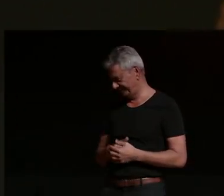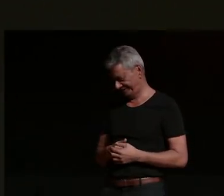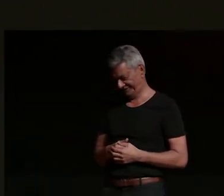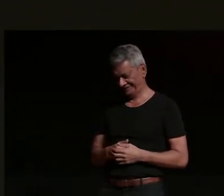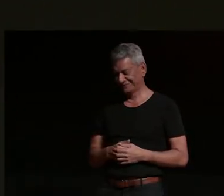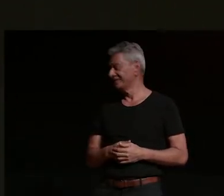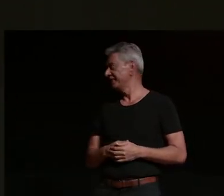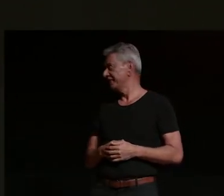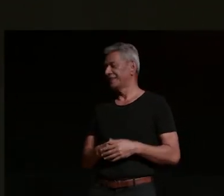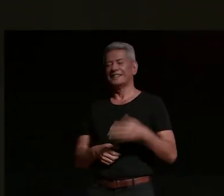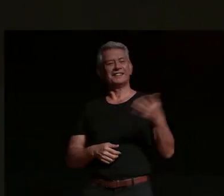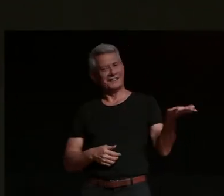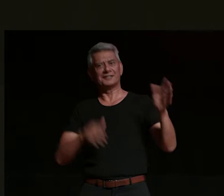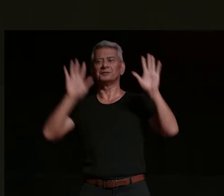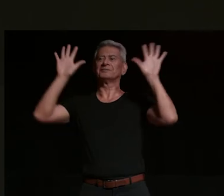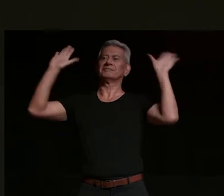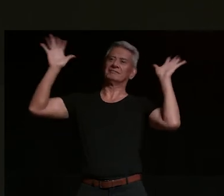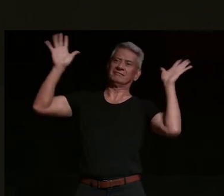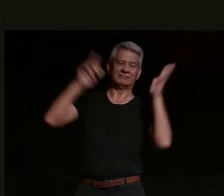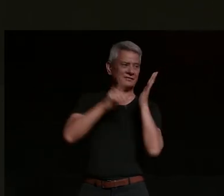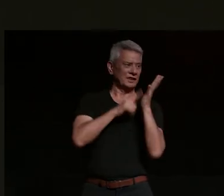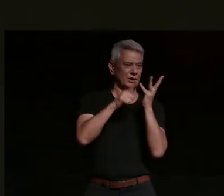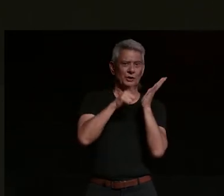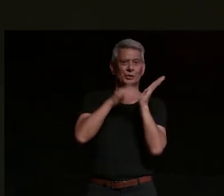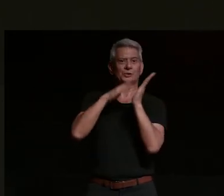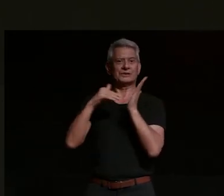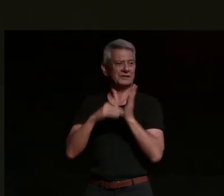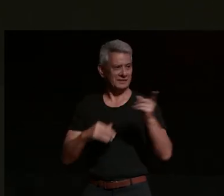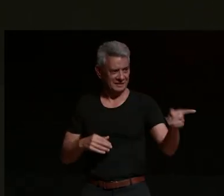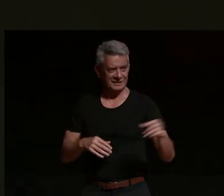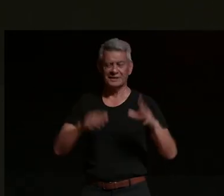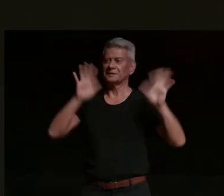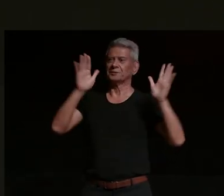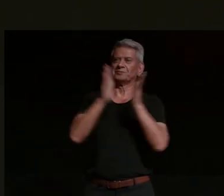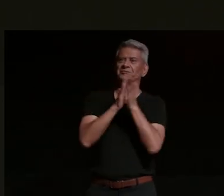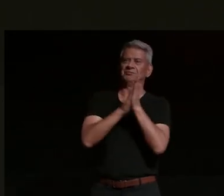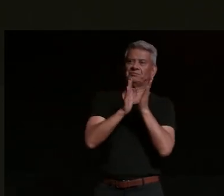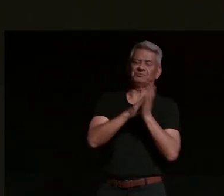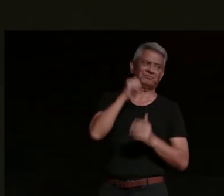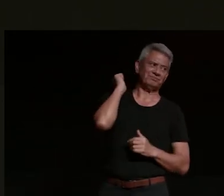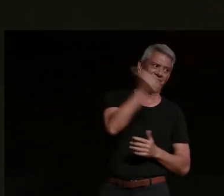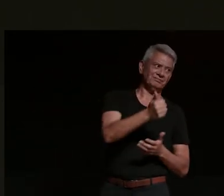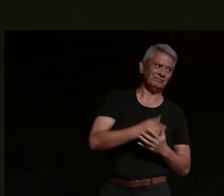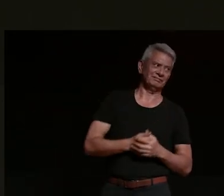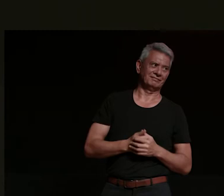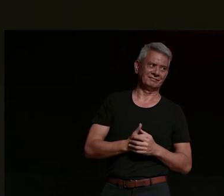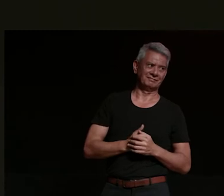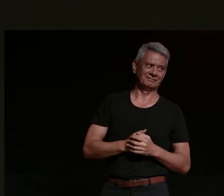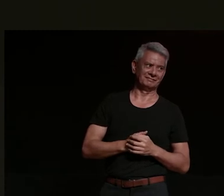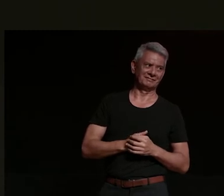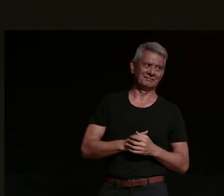jules raven you guys keep it going keep it going keep it going is this working okay good